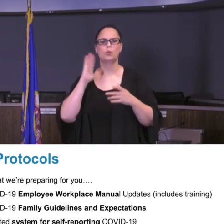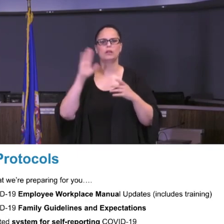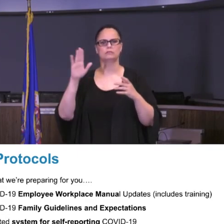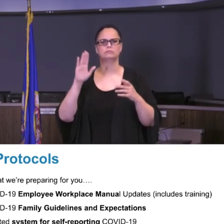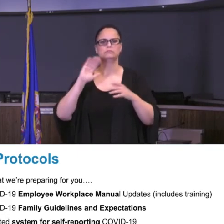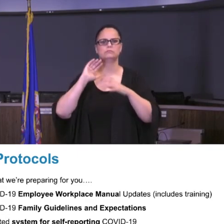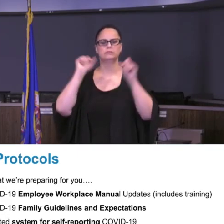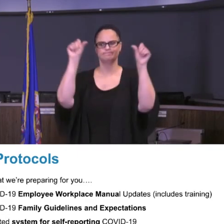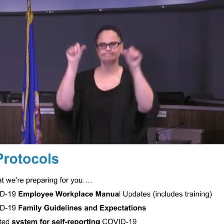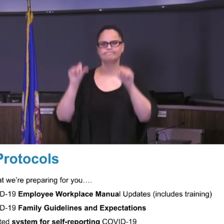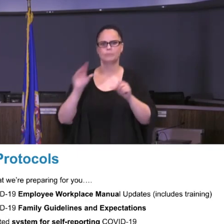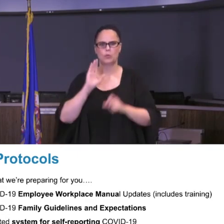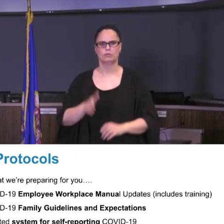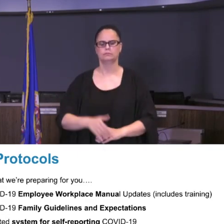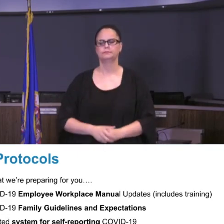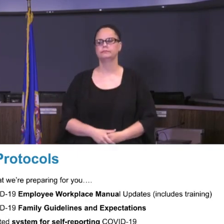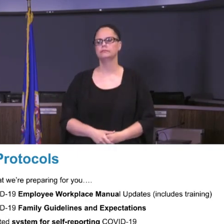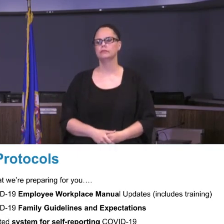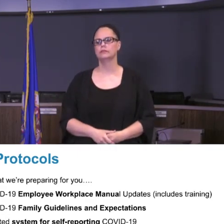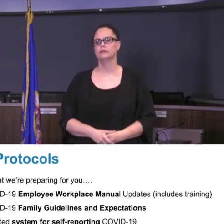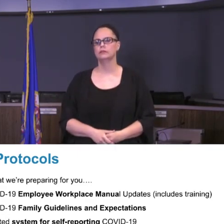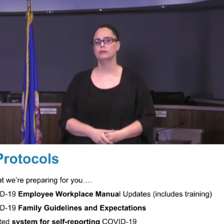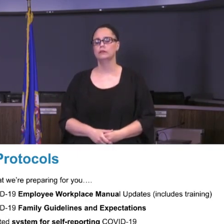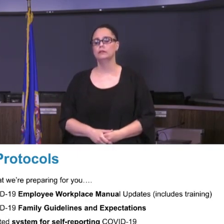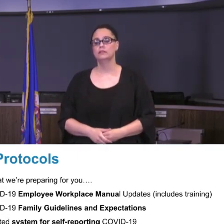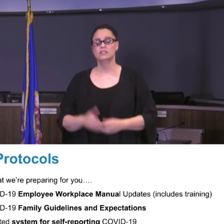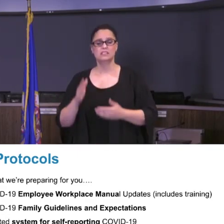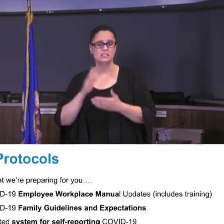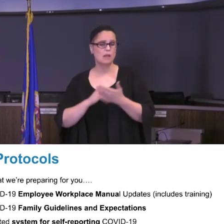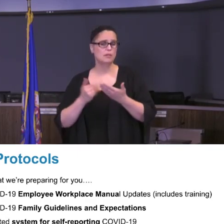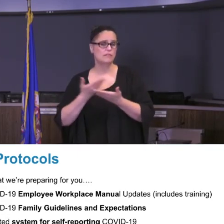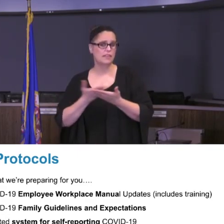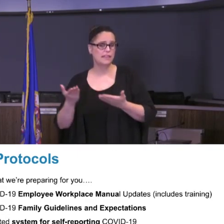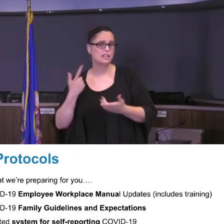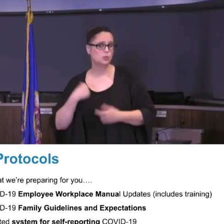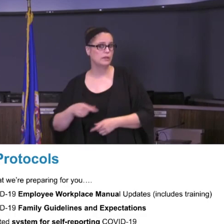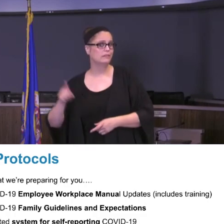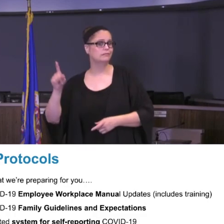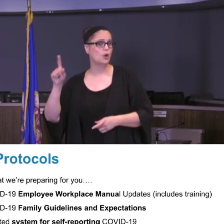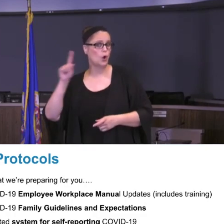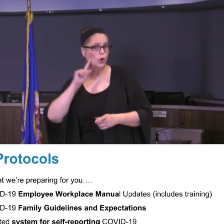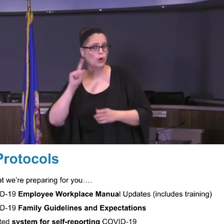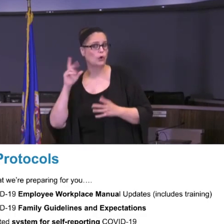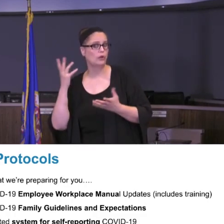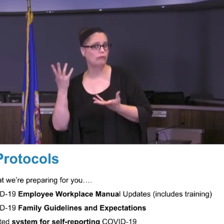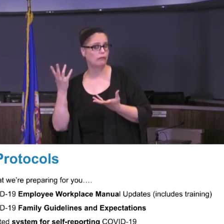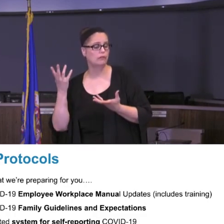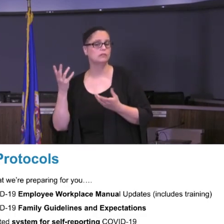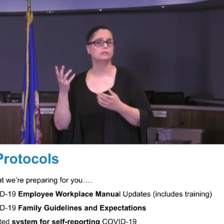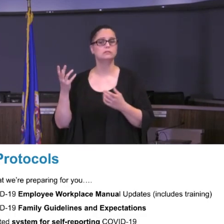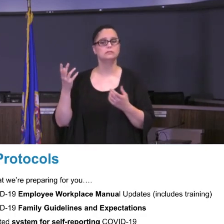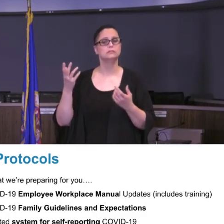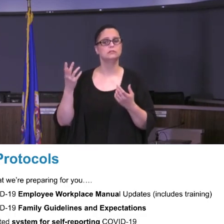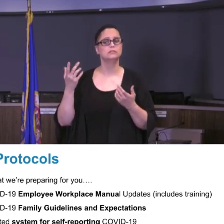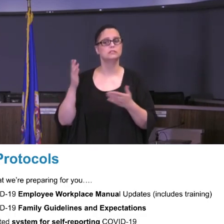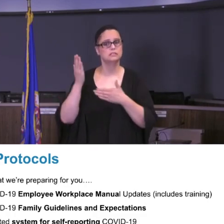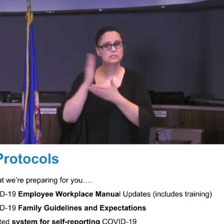In terms of some of the other things that we've heard, some of the facilities and concerns that the people have